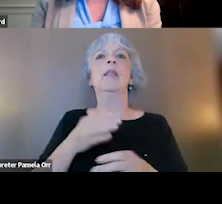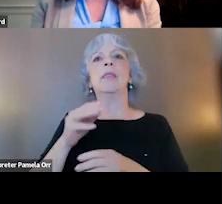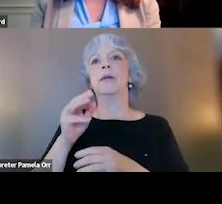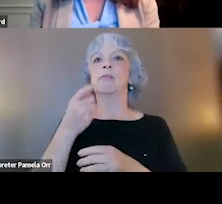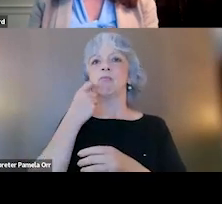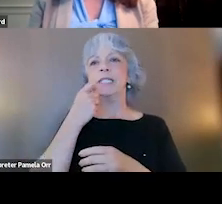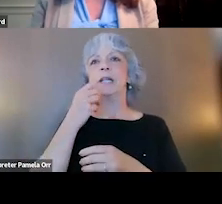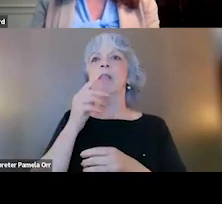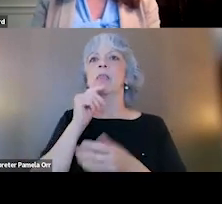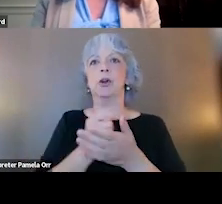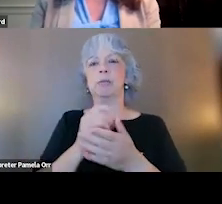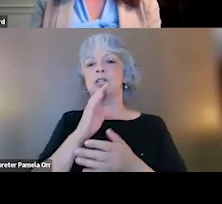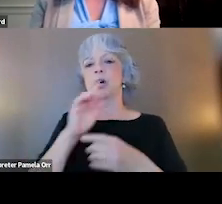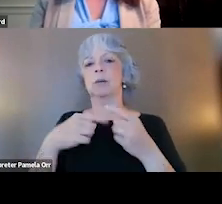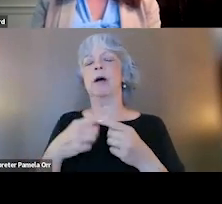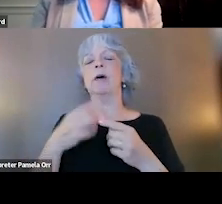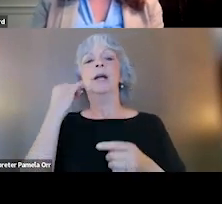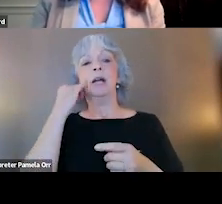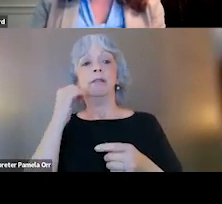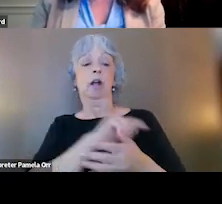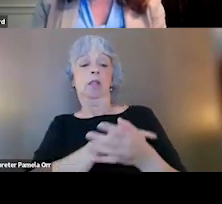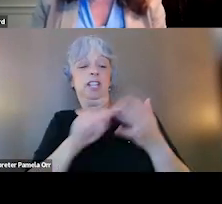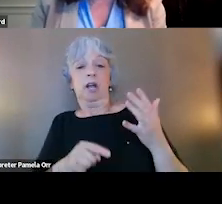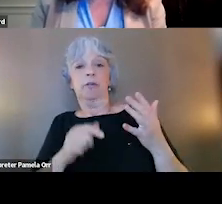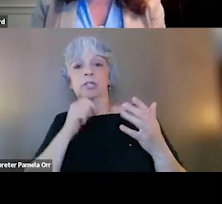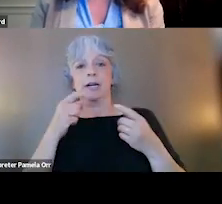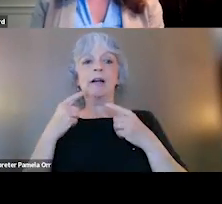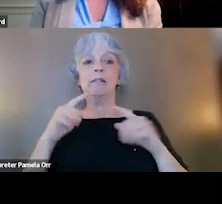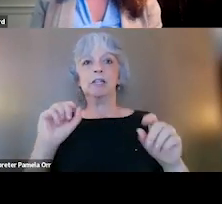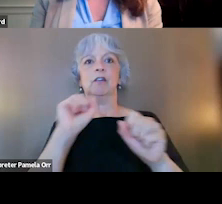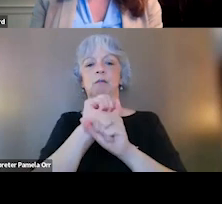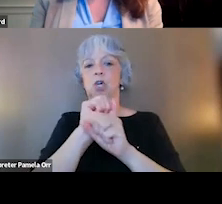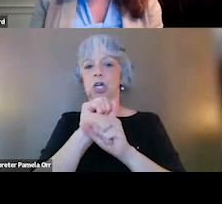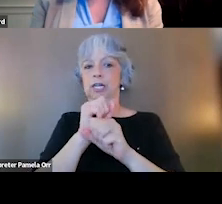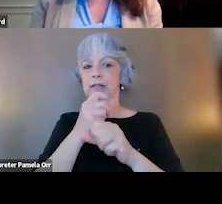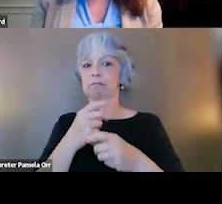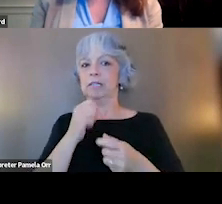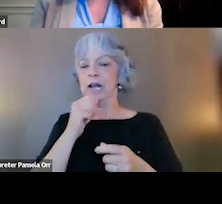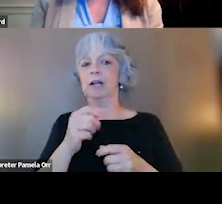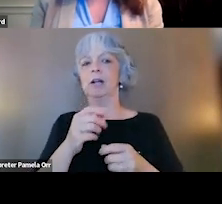These are things that you would consider if the other therapies are not working or there is no access to them.